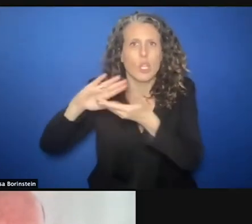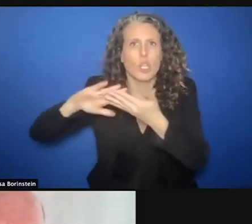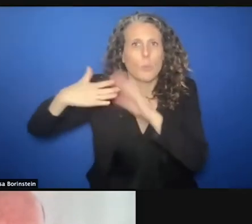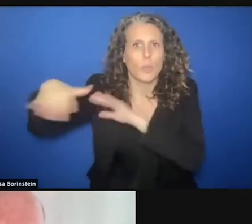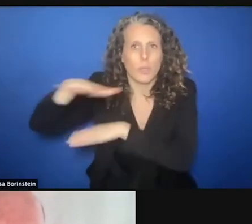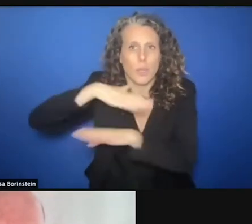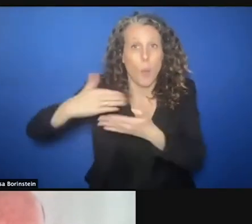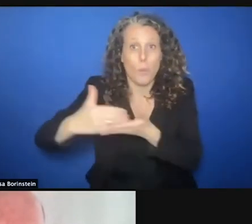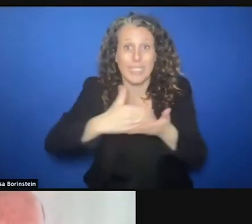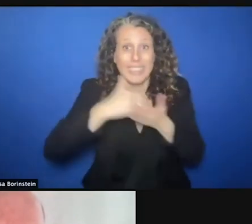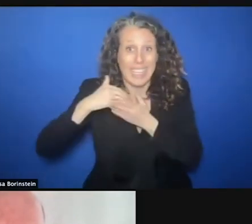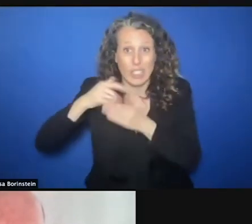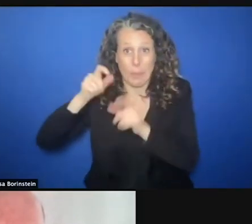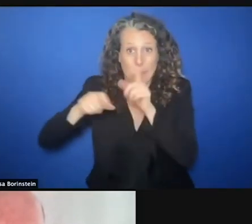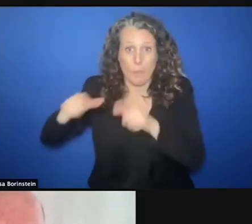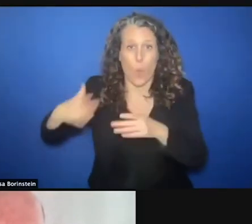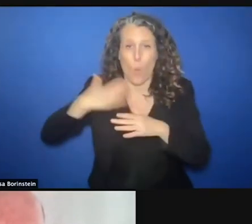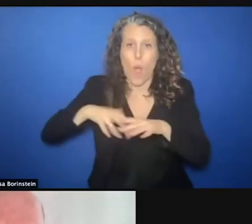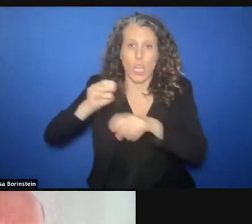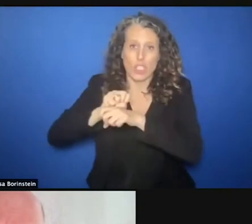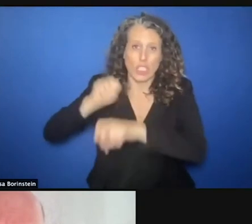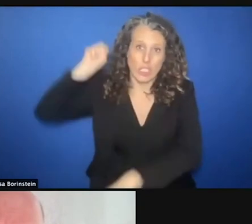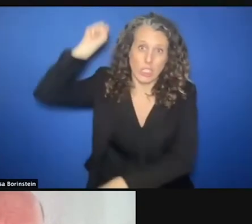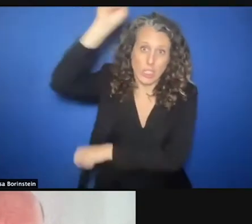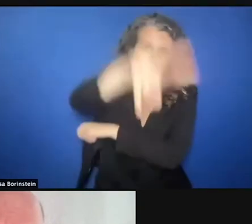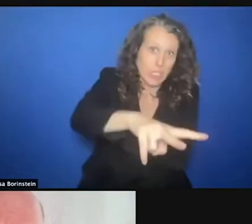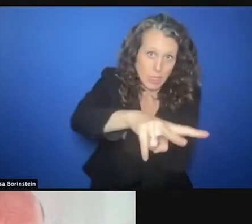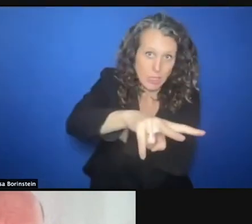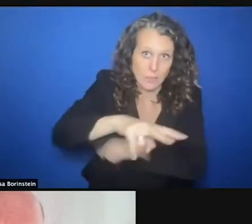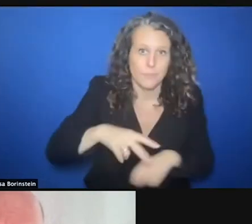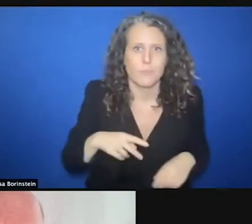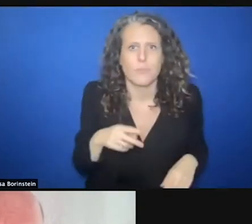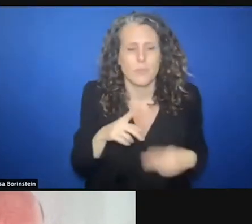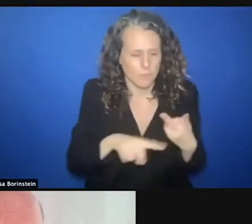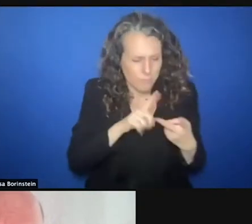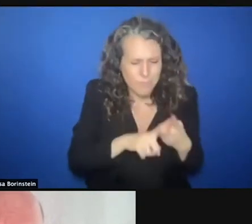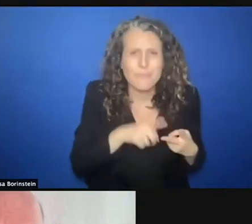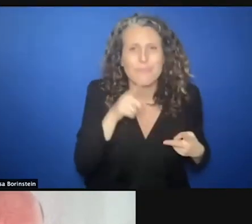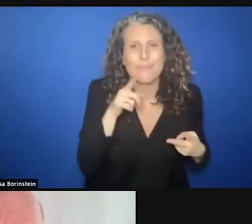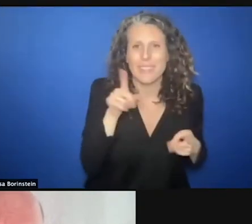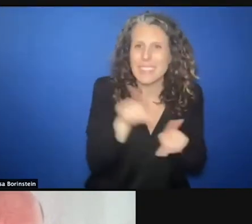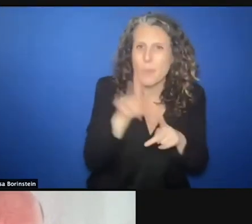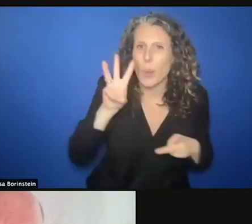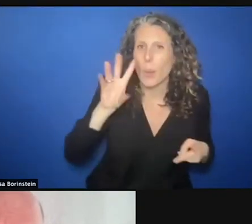quantum leach is how he phrased it and you also heard William saying this is not transactional.